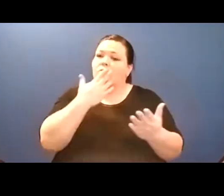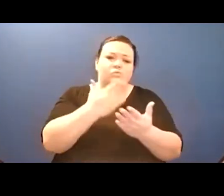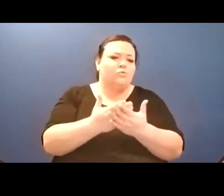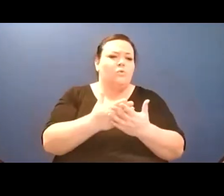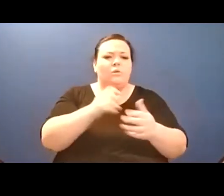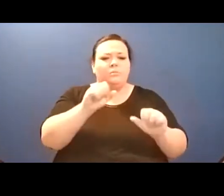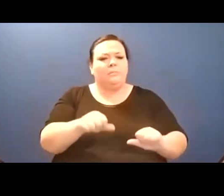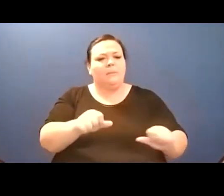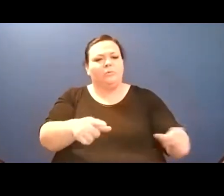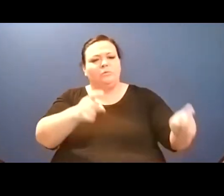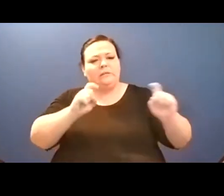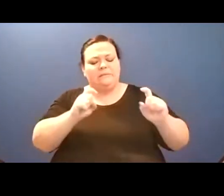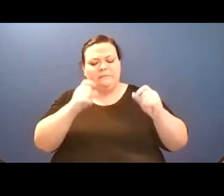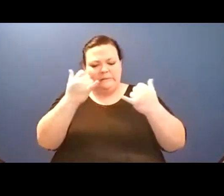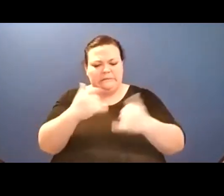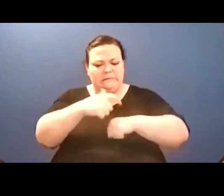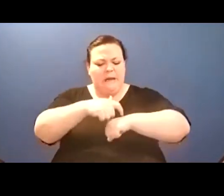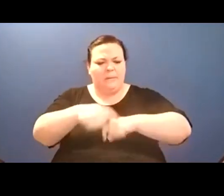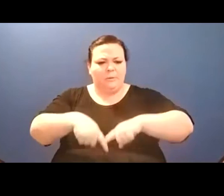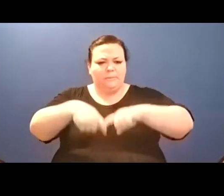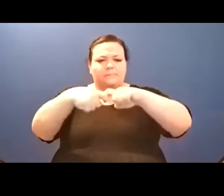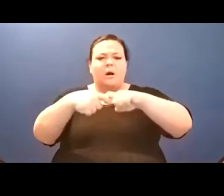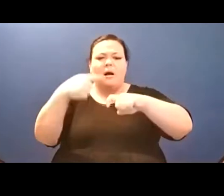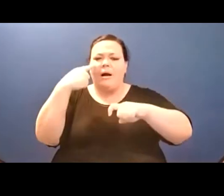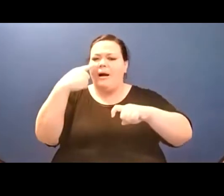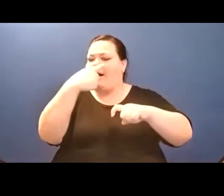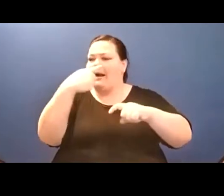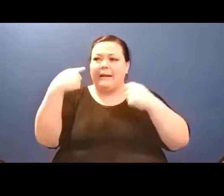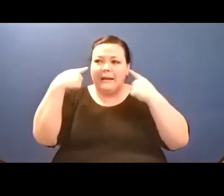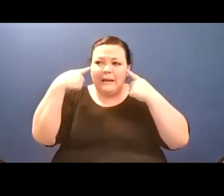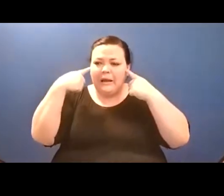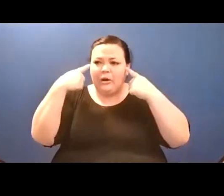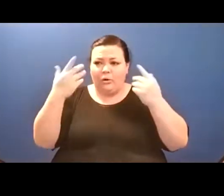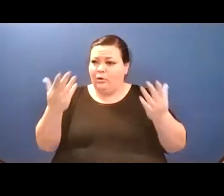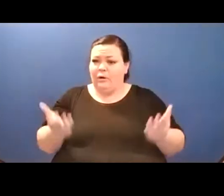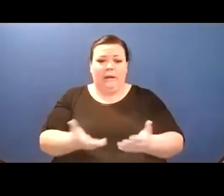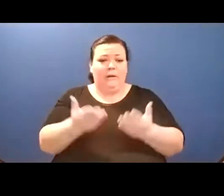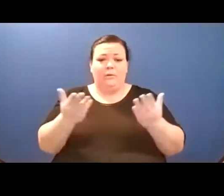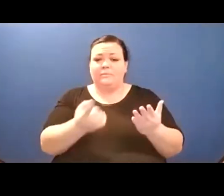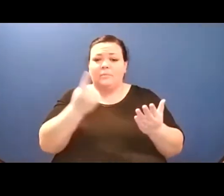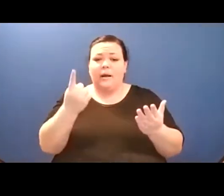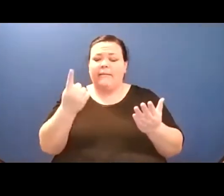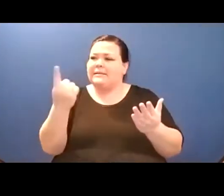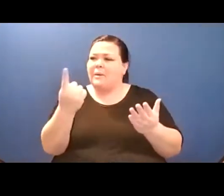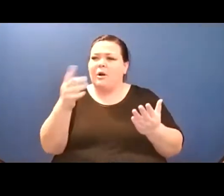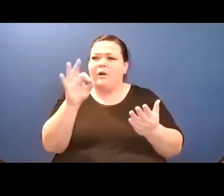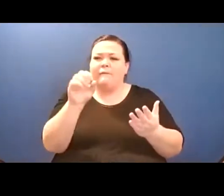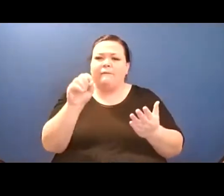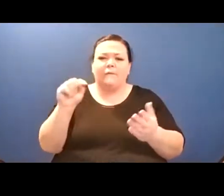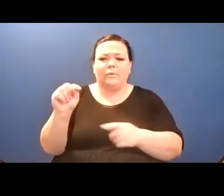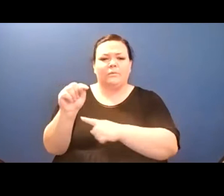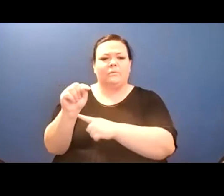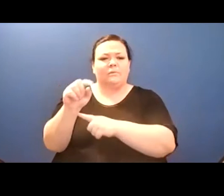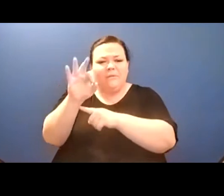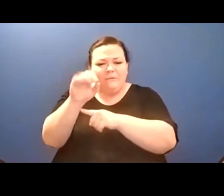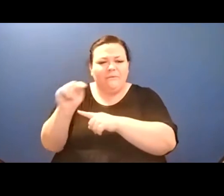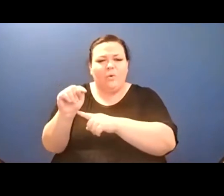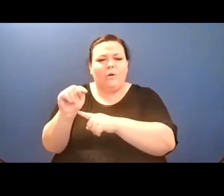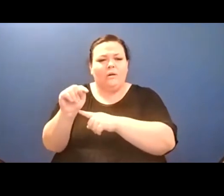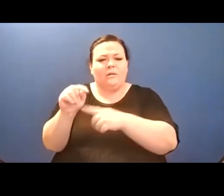on the sea ... the sea that the plain eye and the plain ear observe from their heartland seam ...